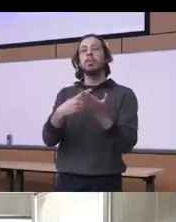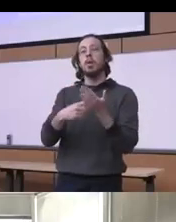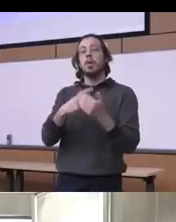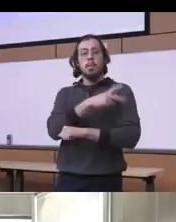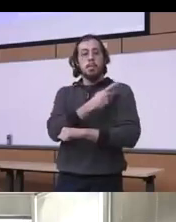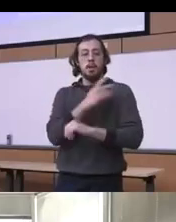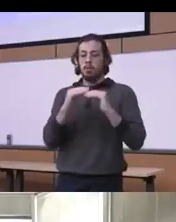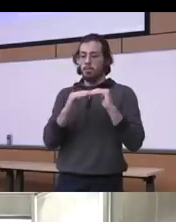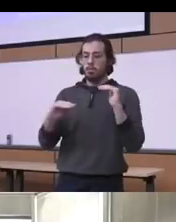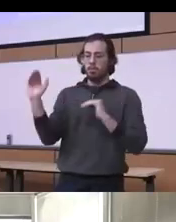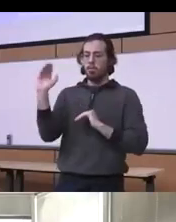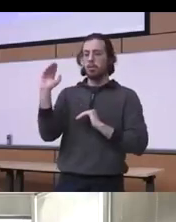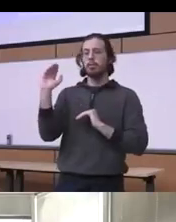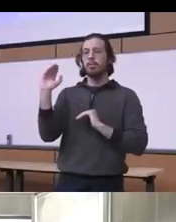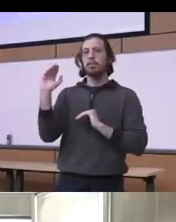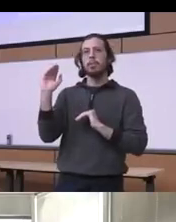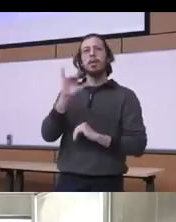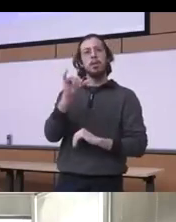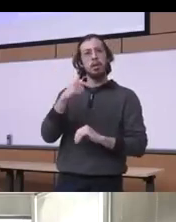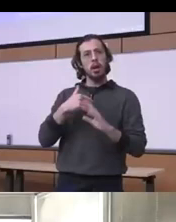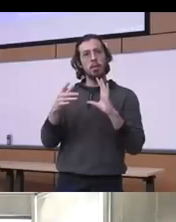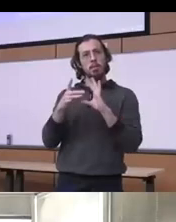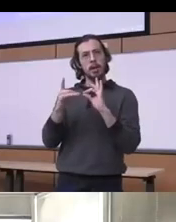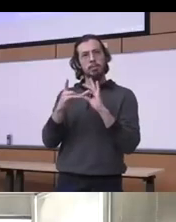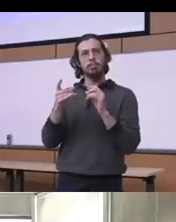it all together in a sense but as I mentioned to you everything is really kind of intertwined here